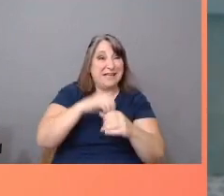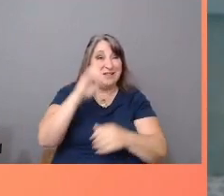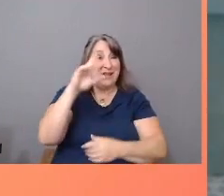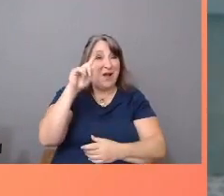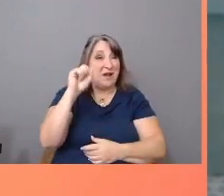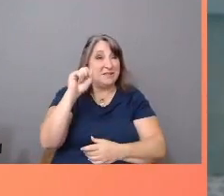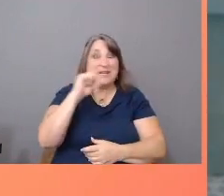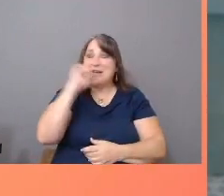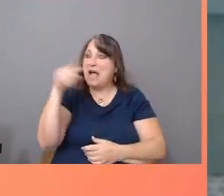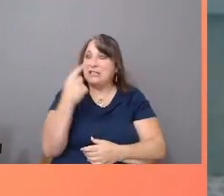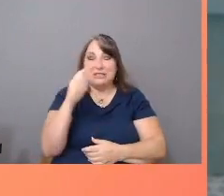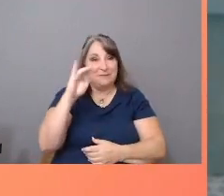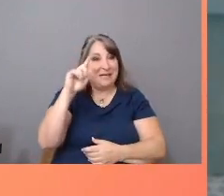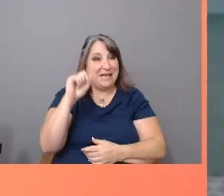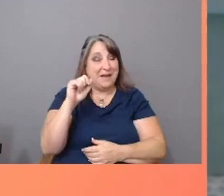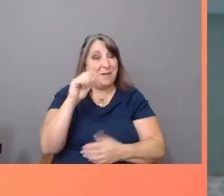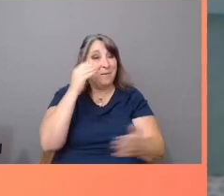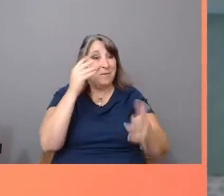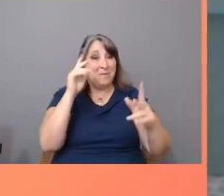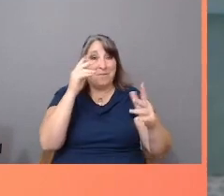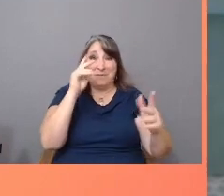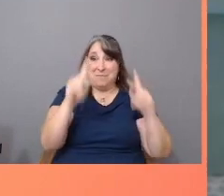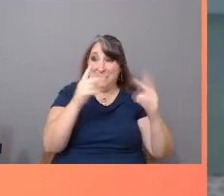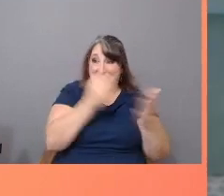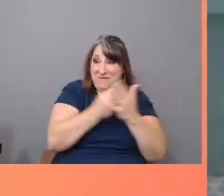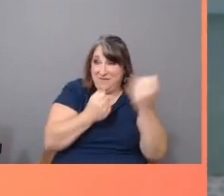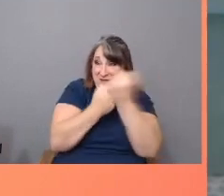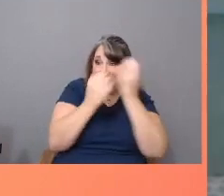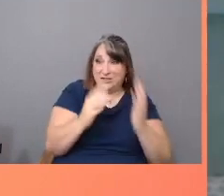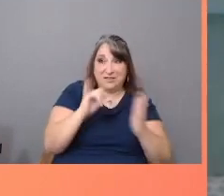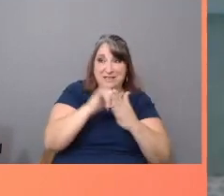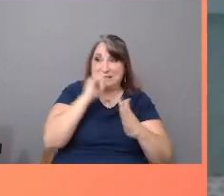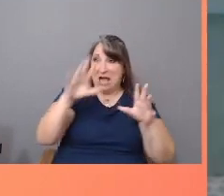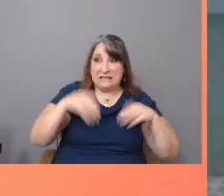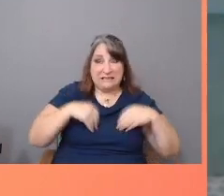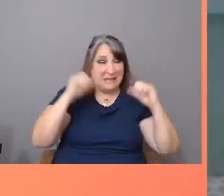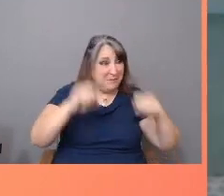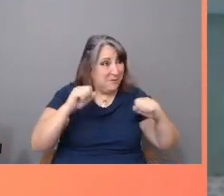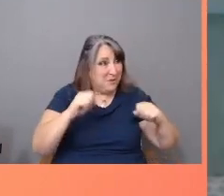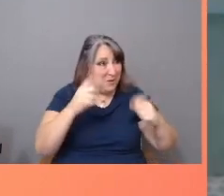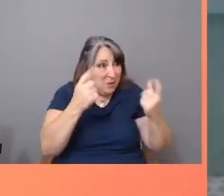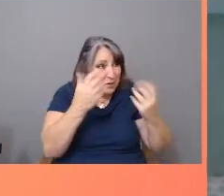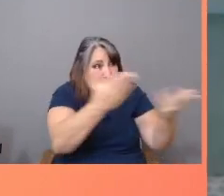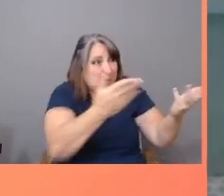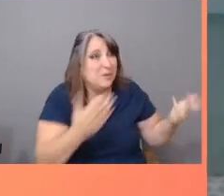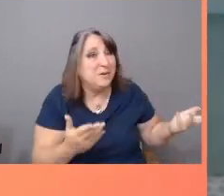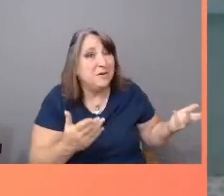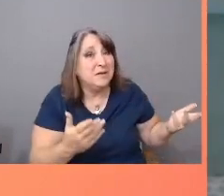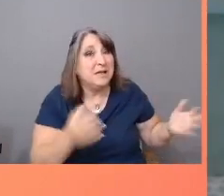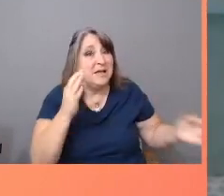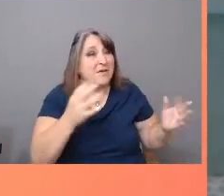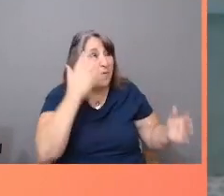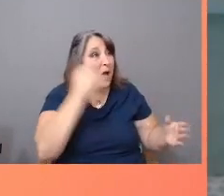Funders, you know this is not acceptable. What will you do about it? If the reason you are paying attention to the racial makeup